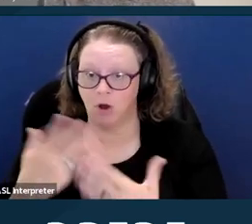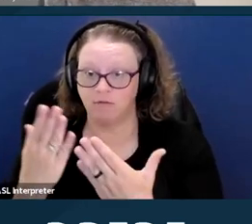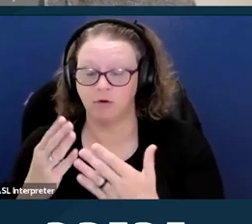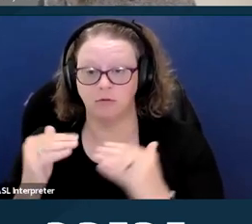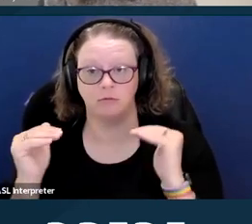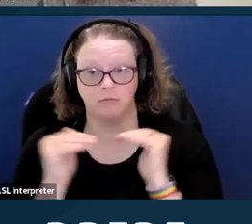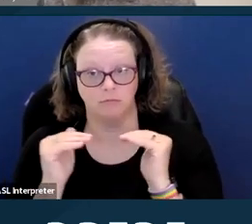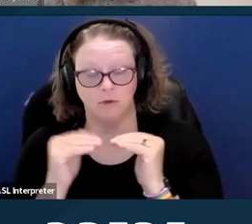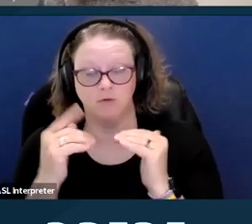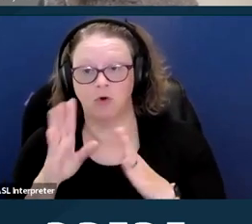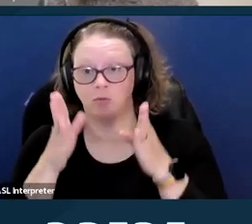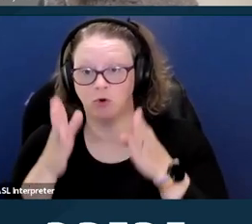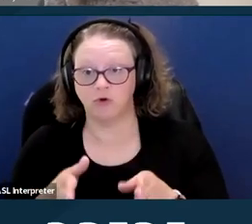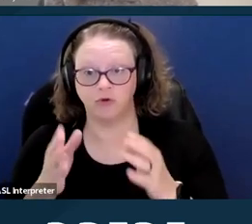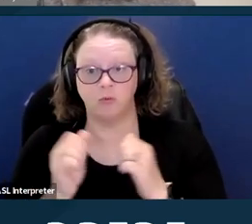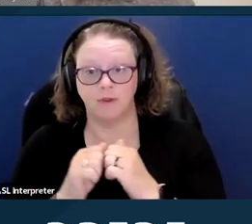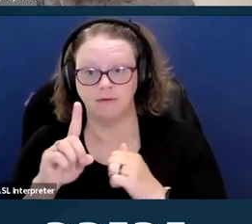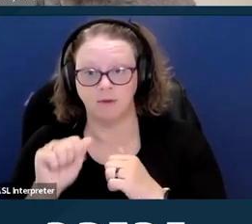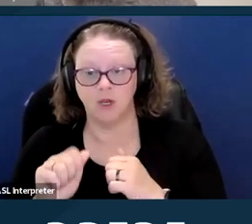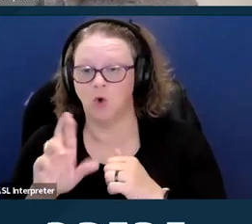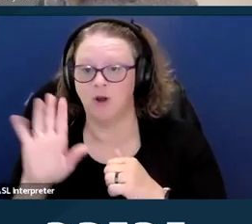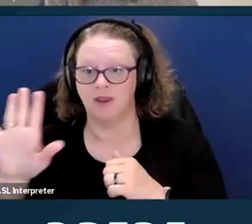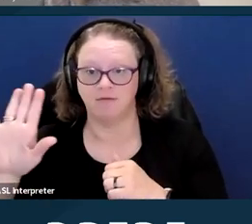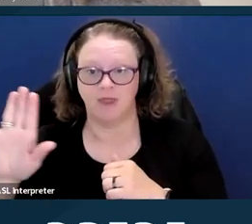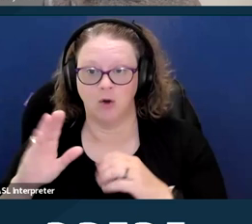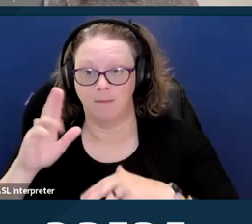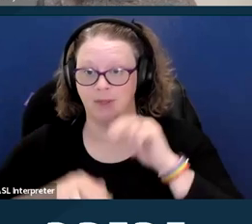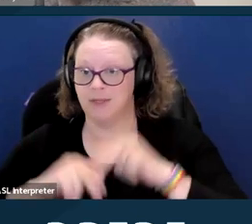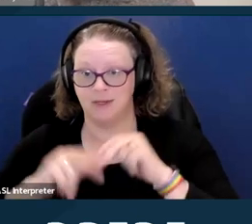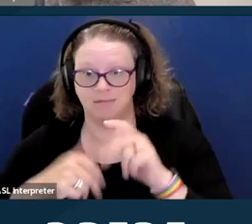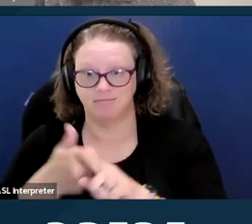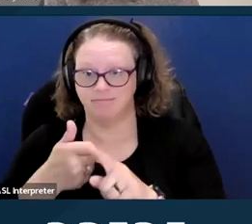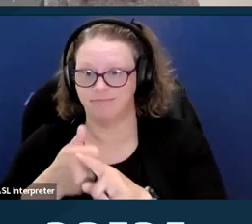if their facilities are inaccessible and it would be an undue burden